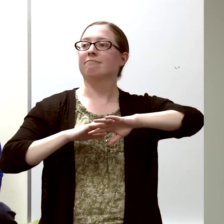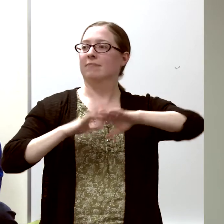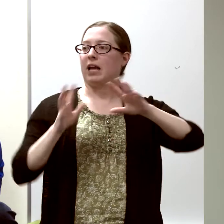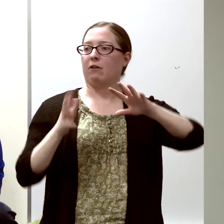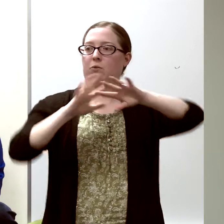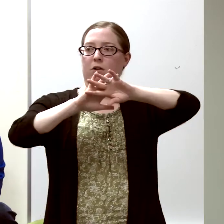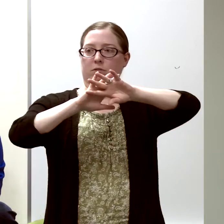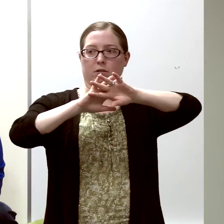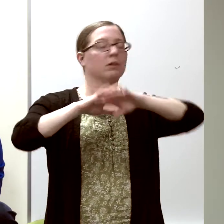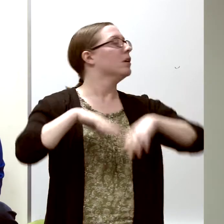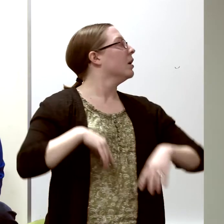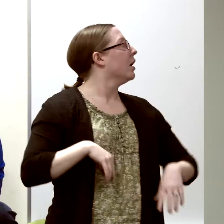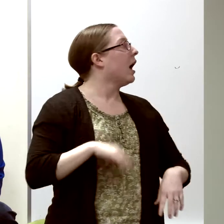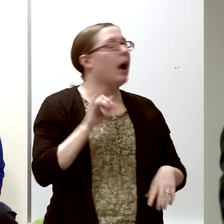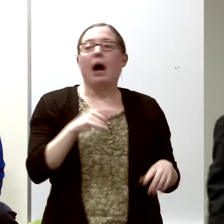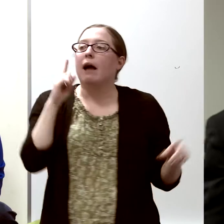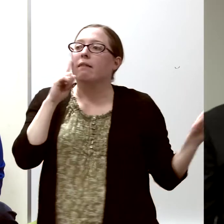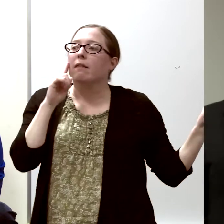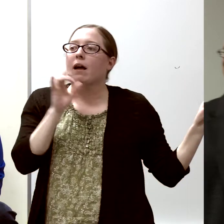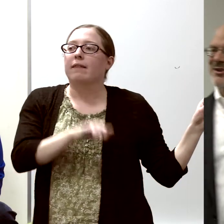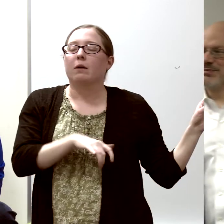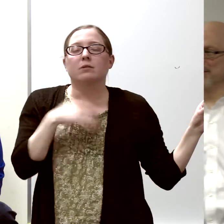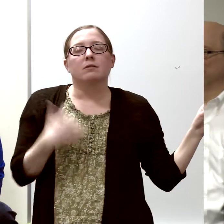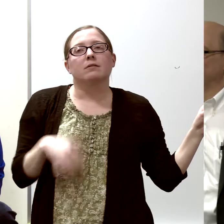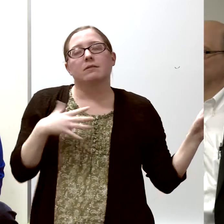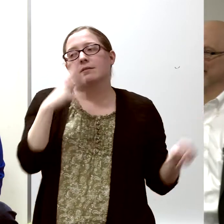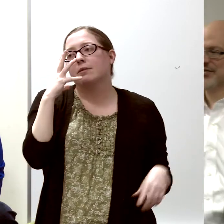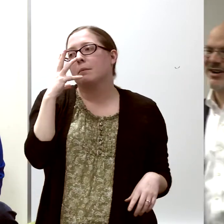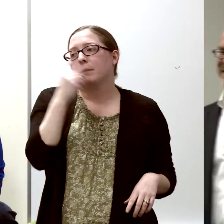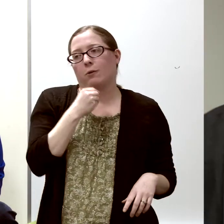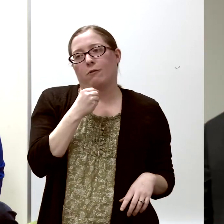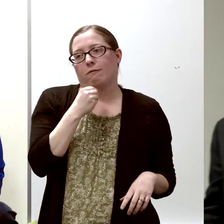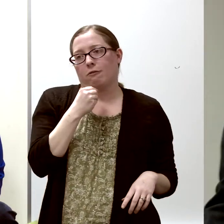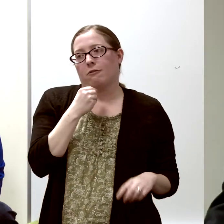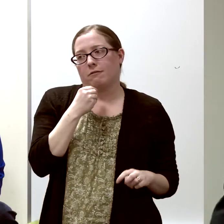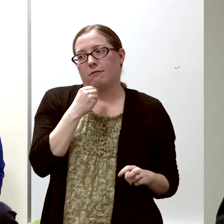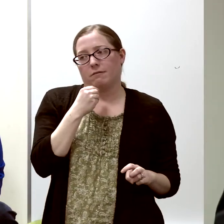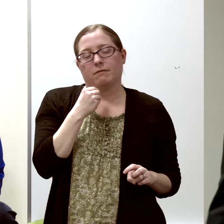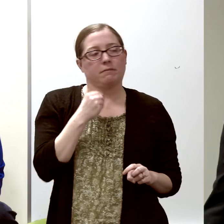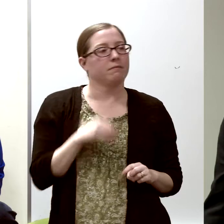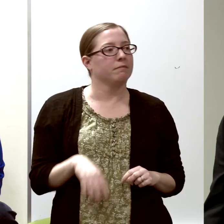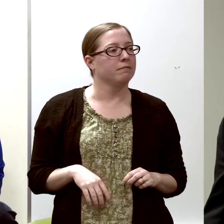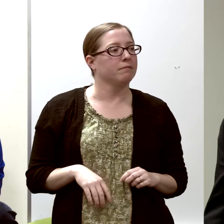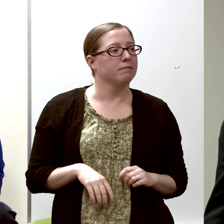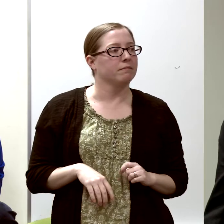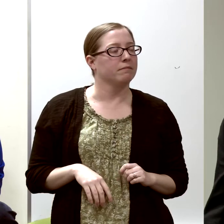and I thought that that was one of the most beautiful things I'd ever seen.